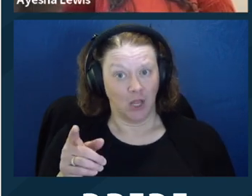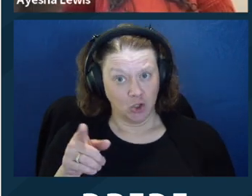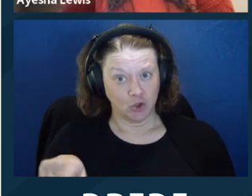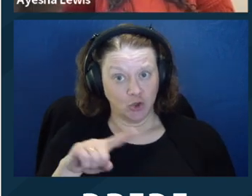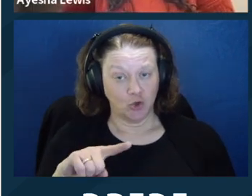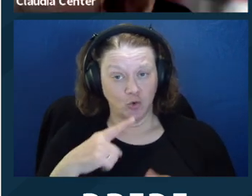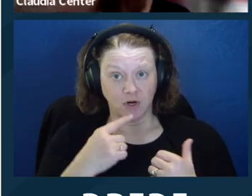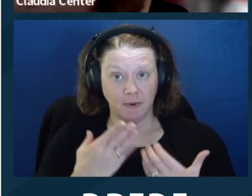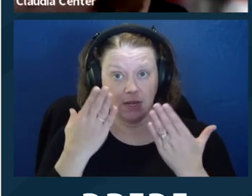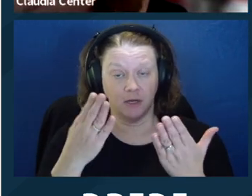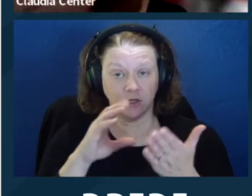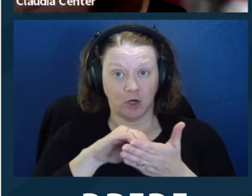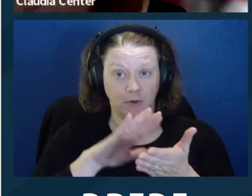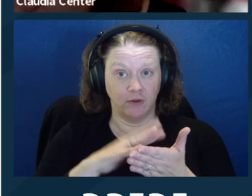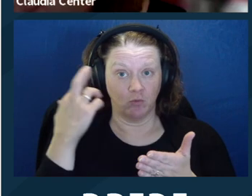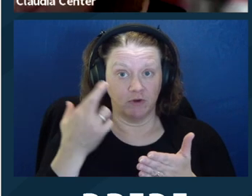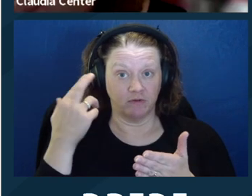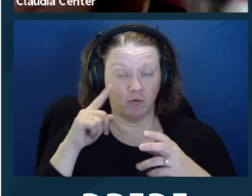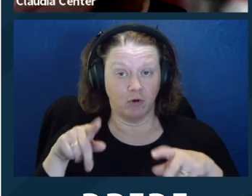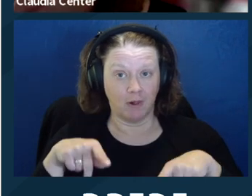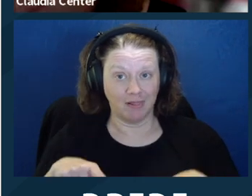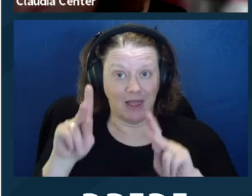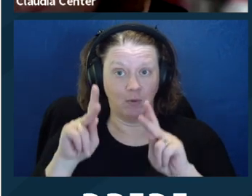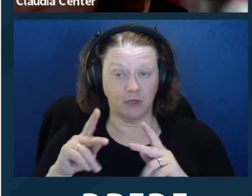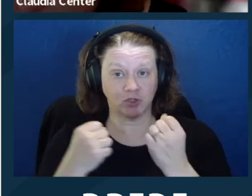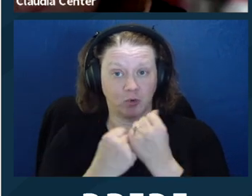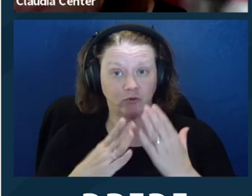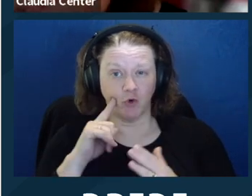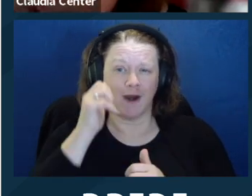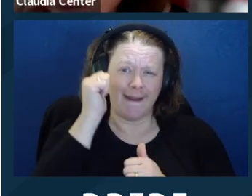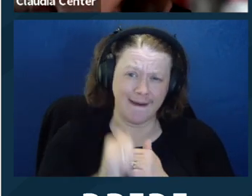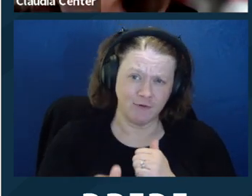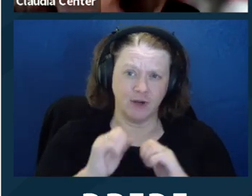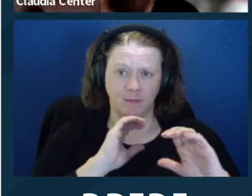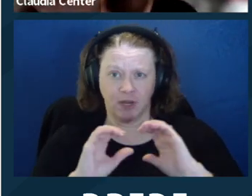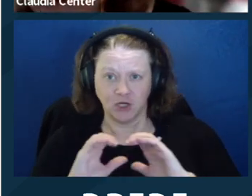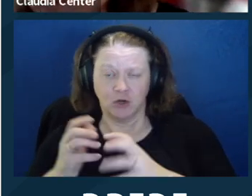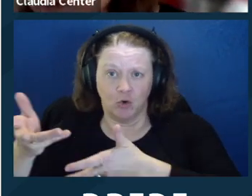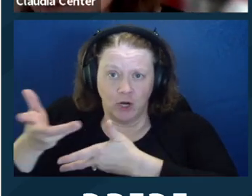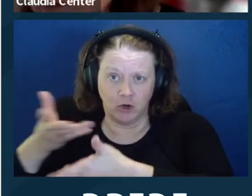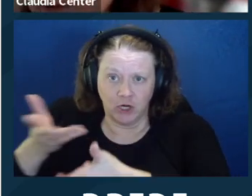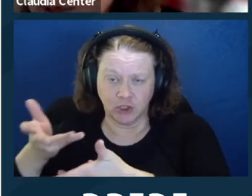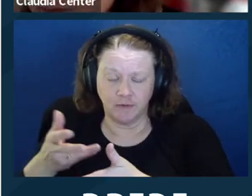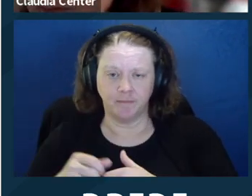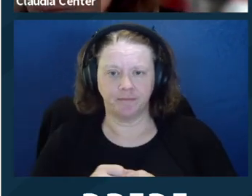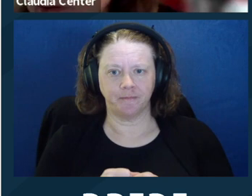Let's see. Da you recommend documenting the reason for allowing supporters